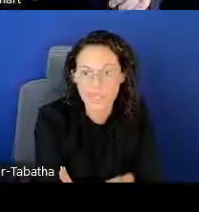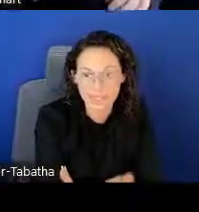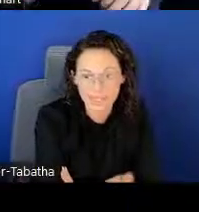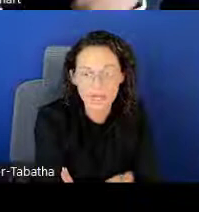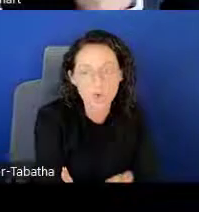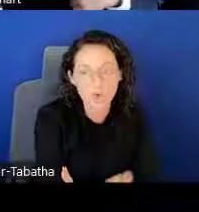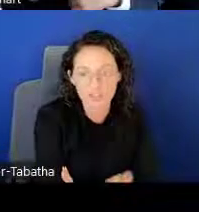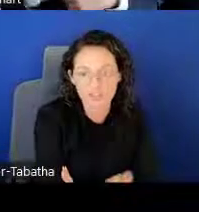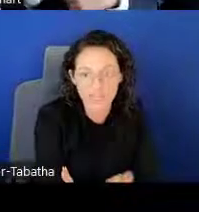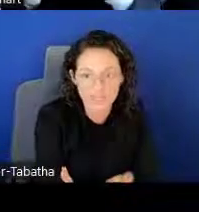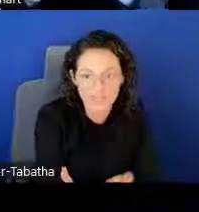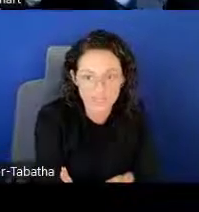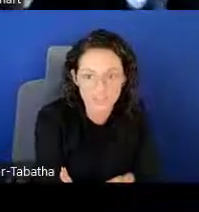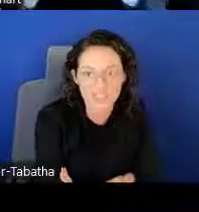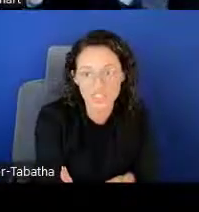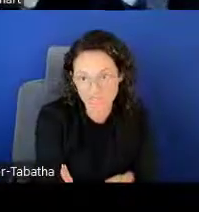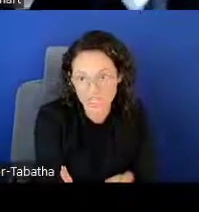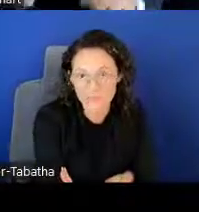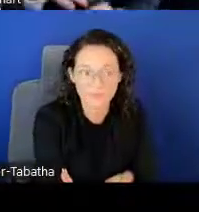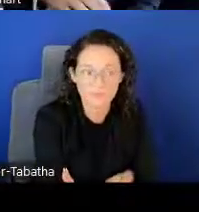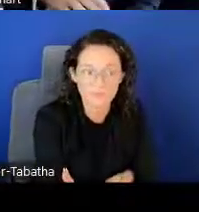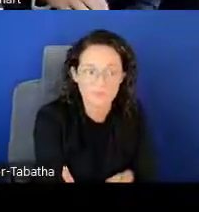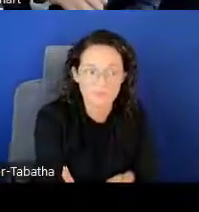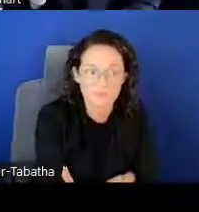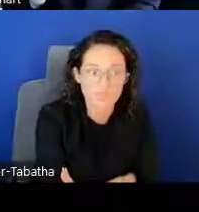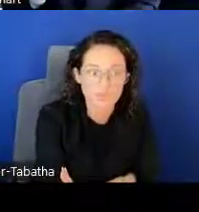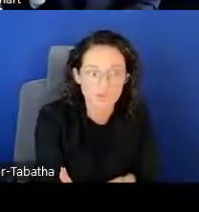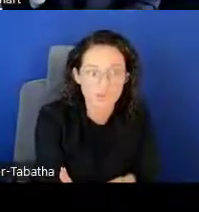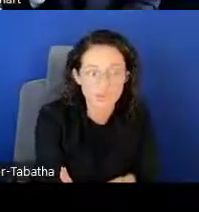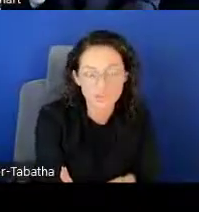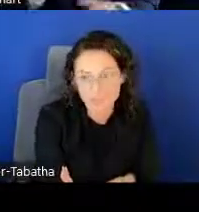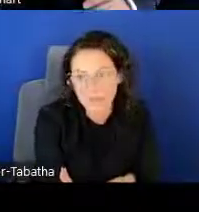Second, a qualifying degree, doctoral degree.